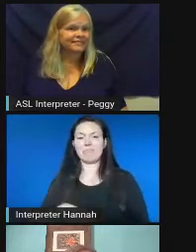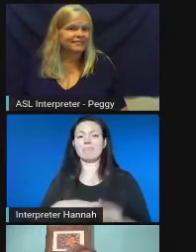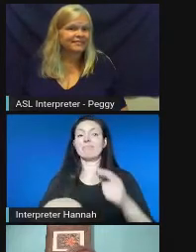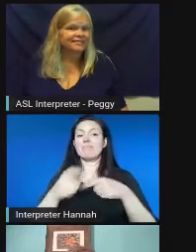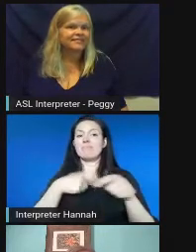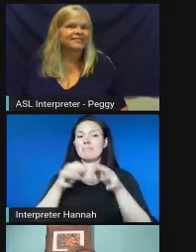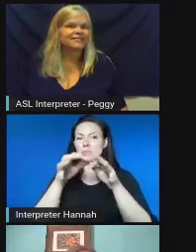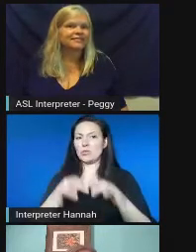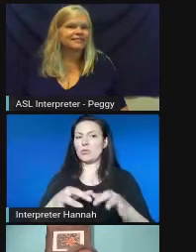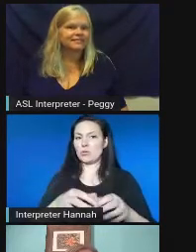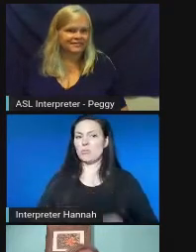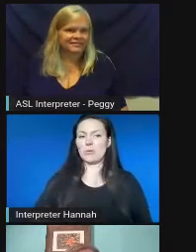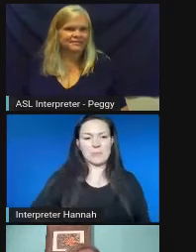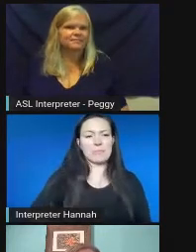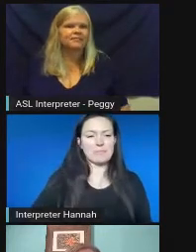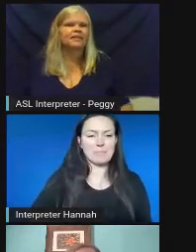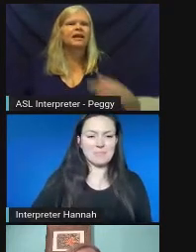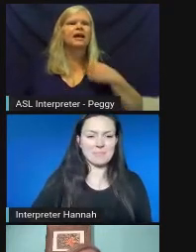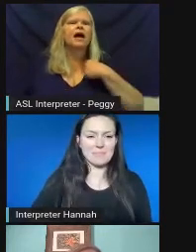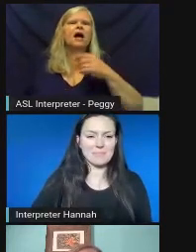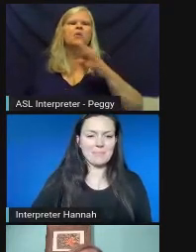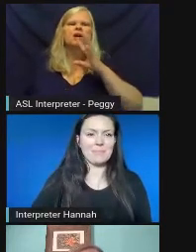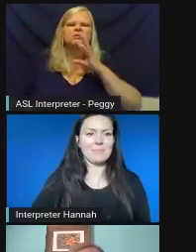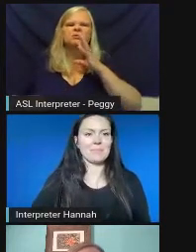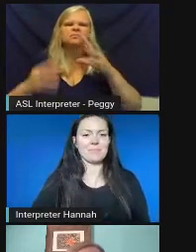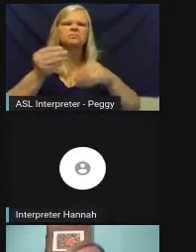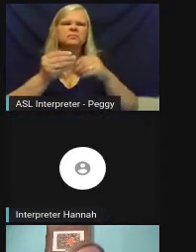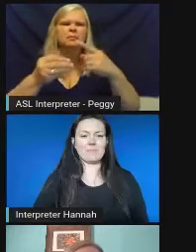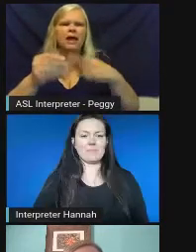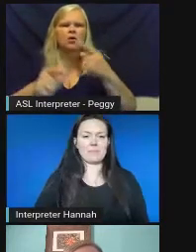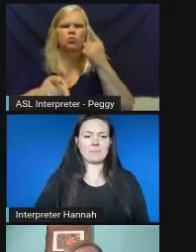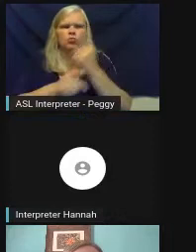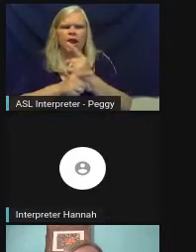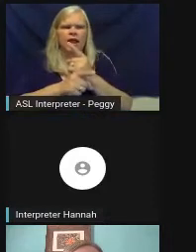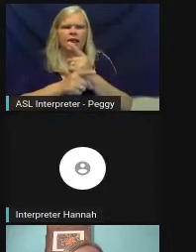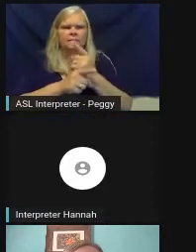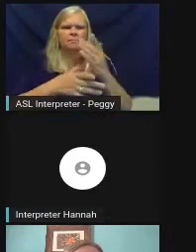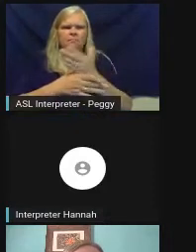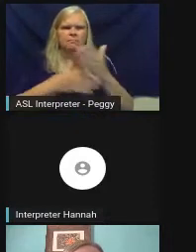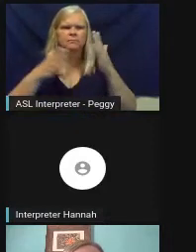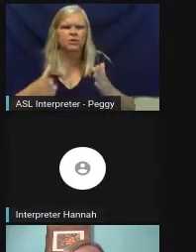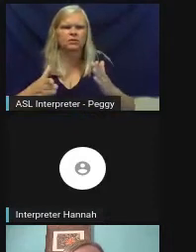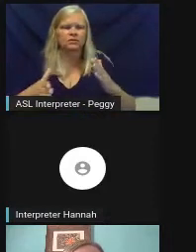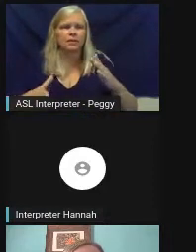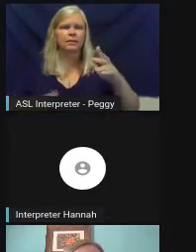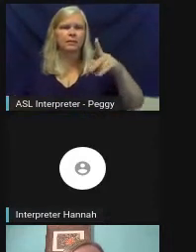I might just add in one more thing in terms of right partners. Because this was a pilot, we weren't trying-- we were